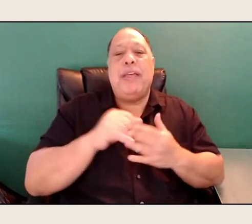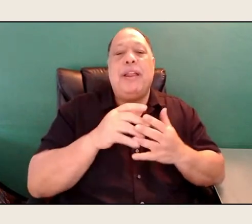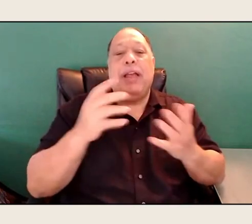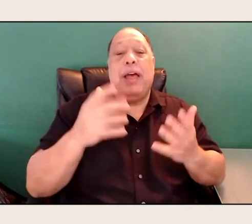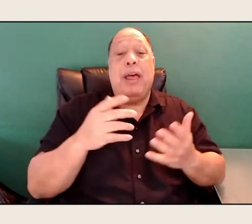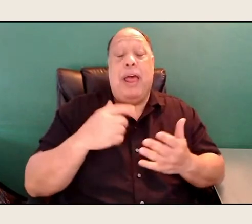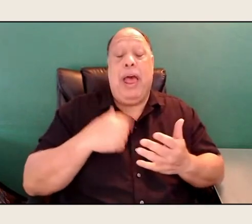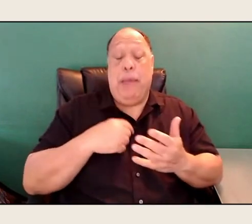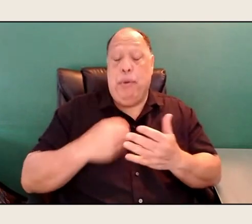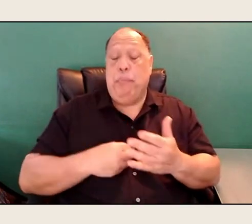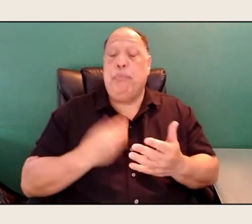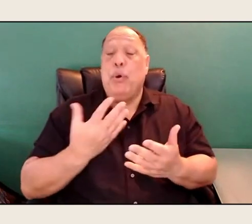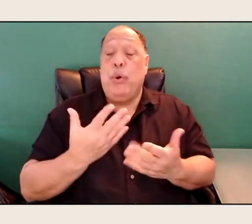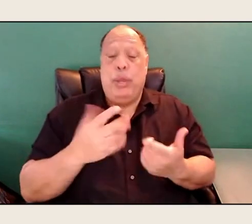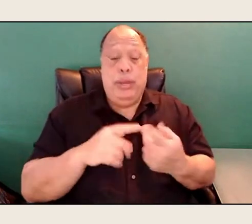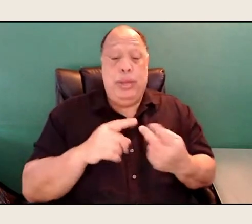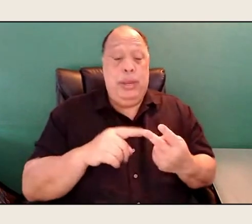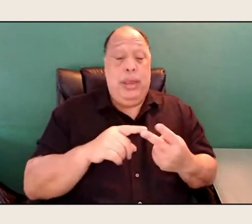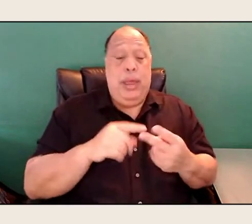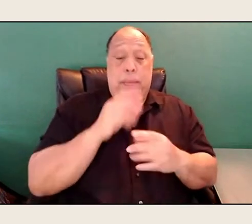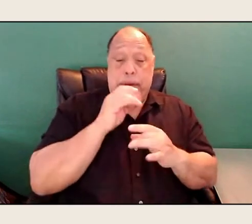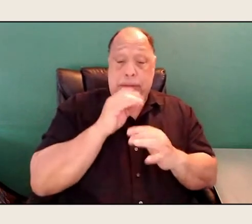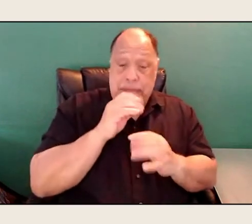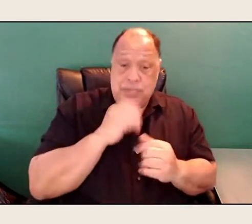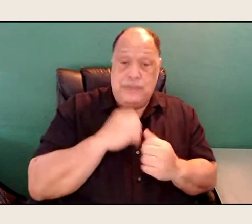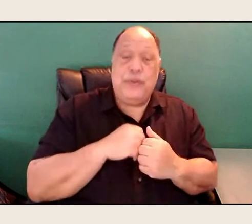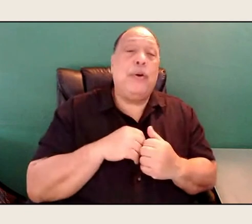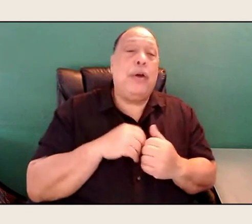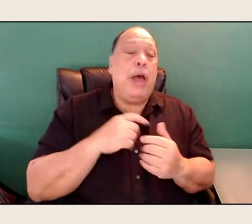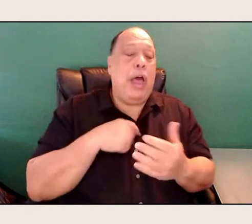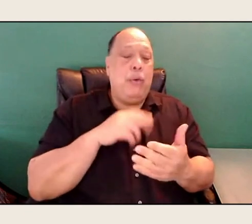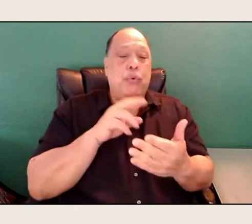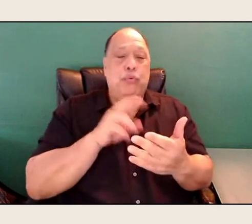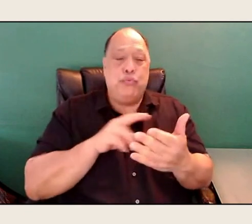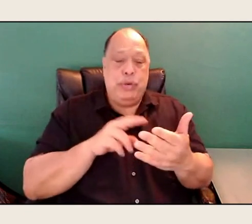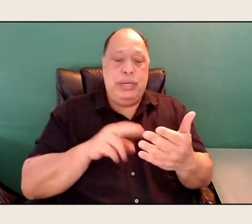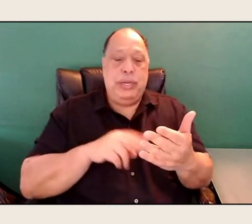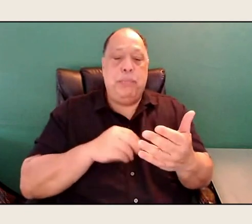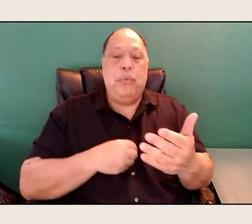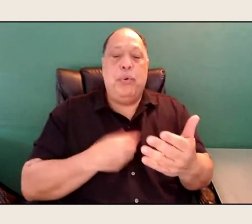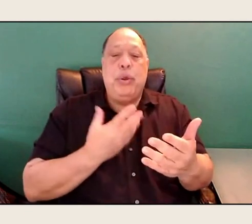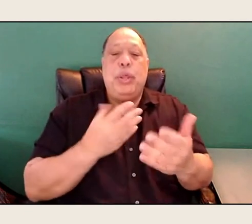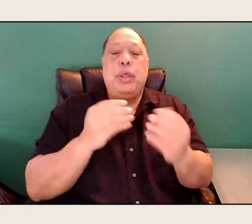like I'll read some of the, especially the more I've played, and the more I've improved, a lot of the lines